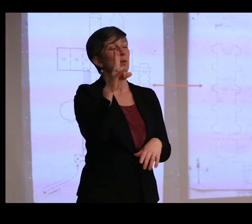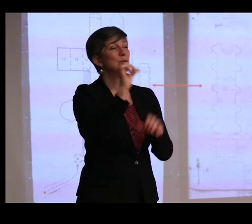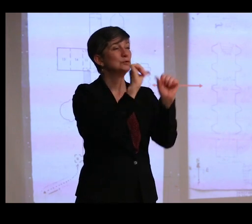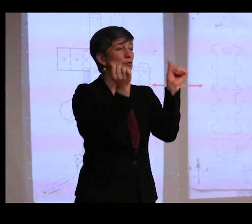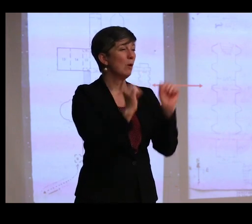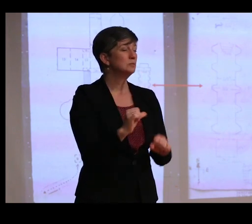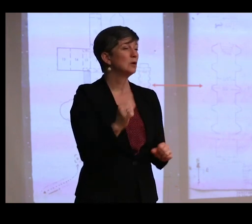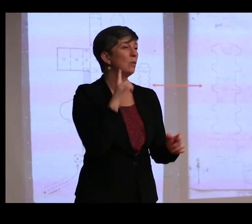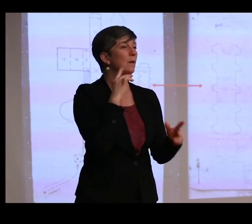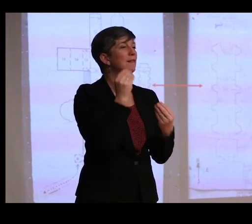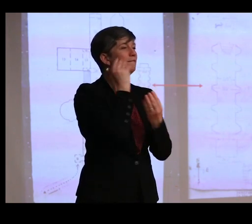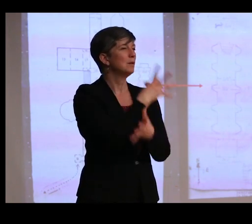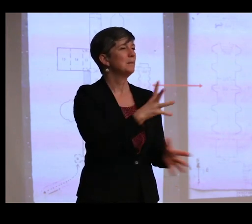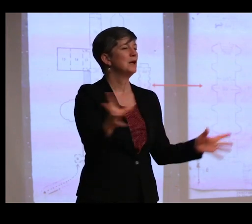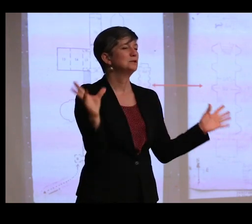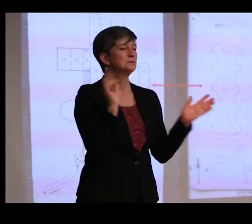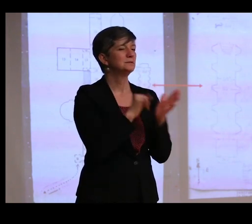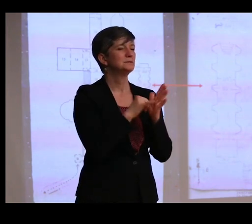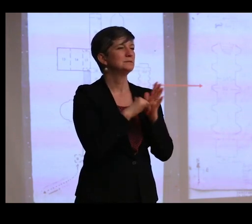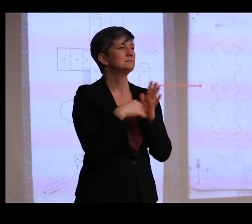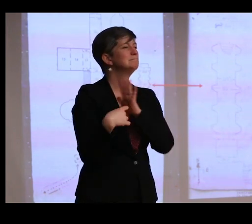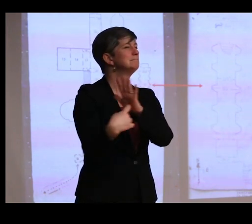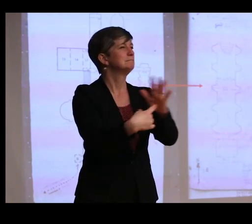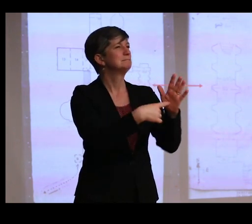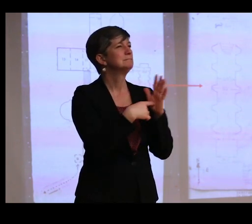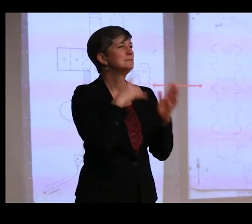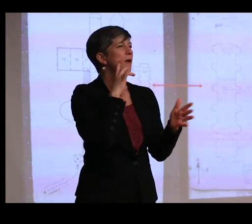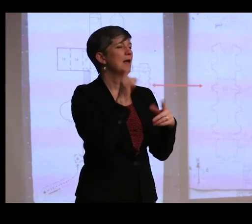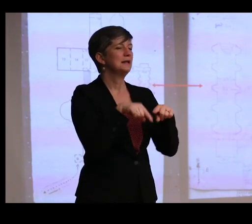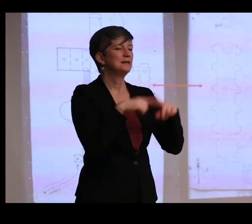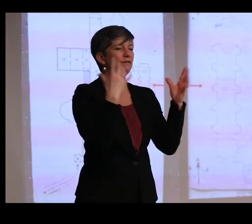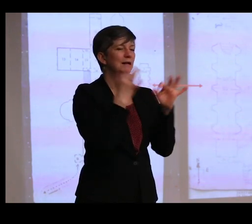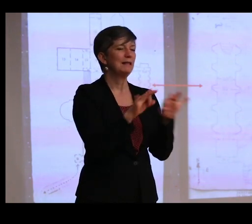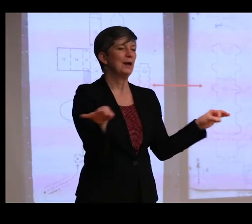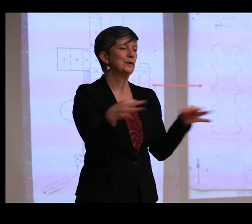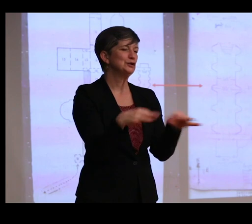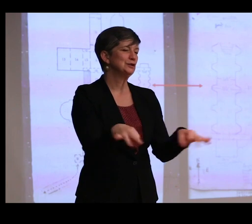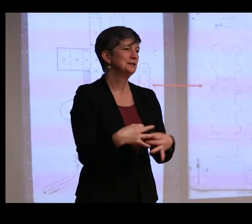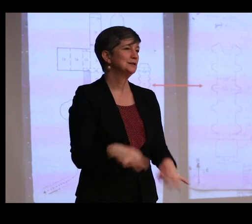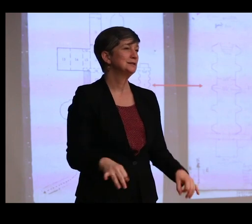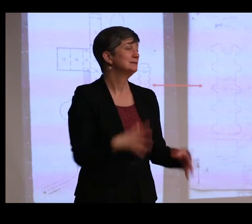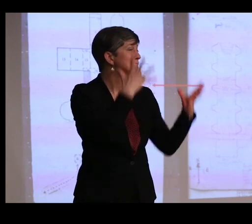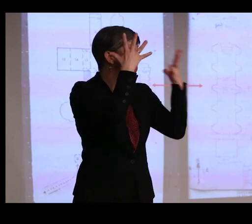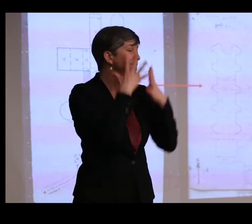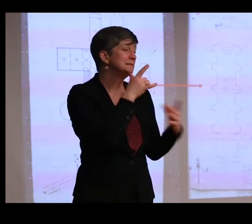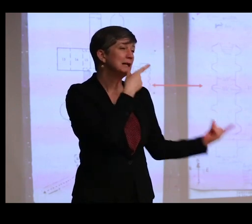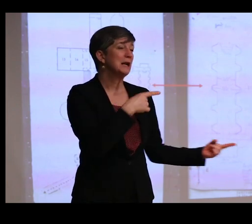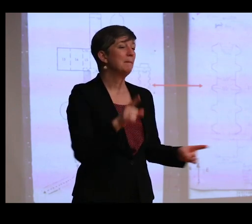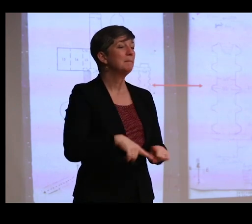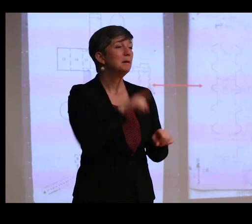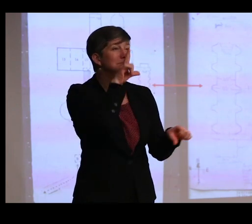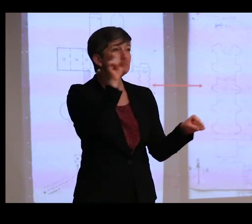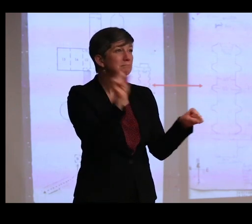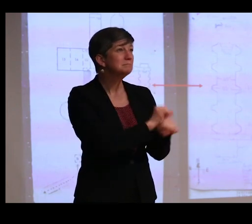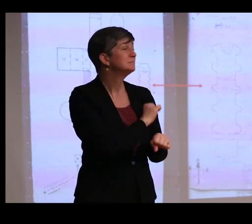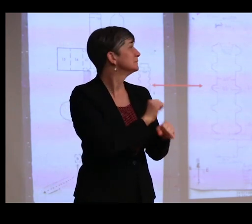played in intervals in Telugu, Tamil, and Malayalam. And unfortunately, this didn't come to pass, but they did actually get to the drafting stage